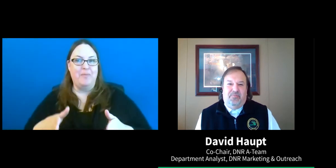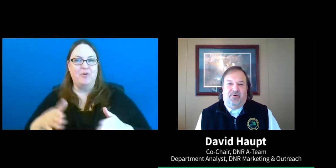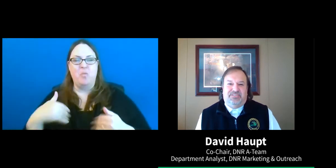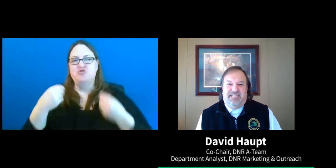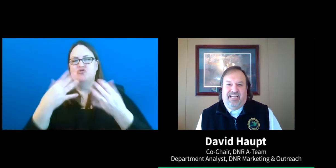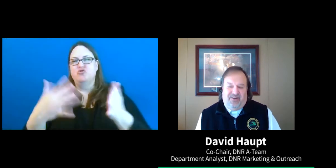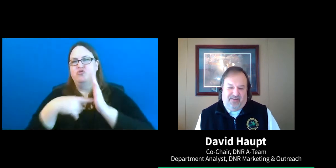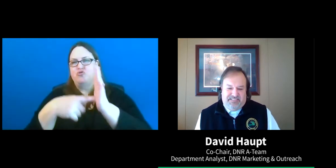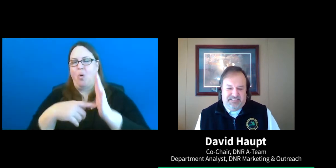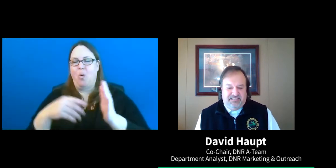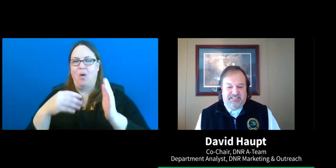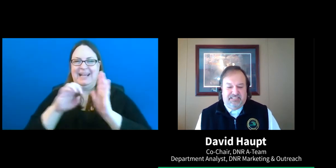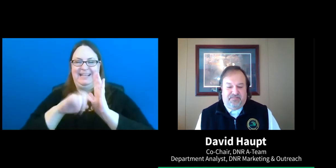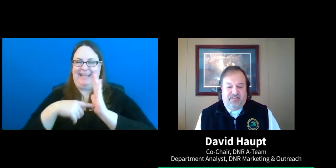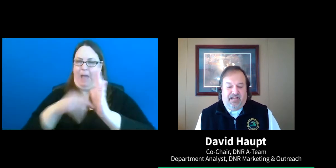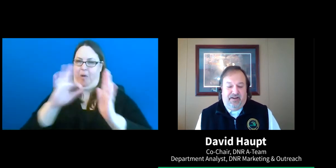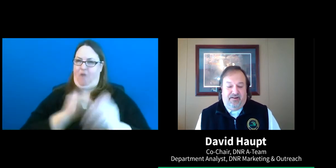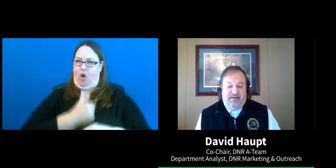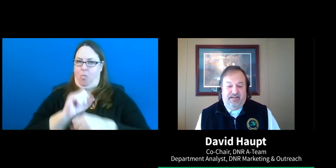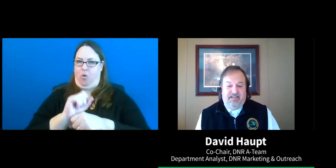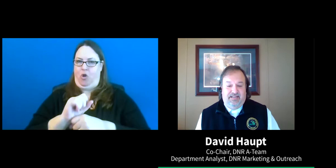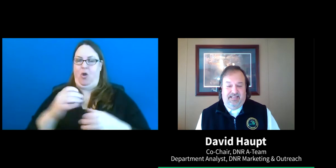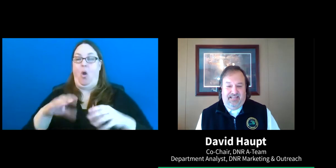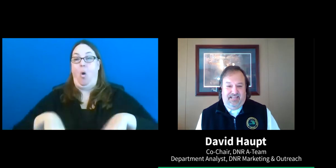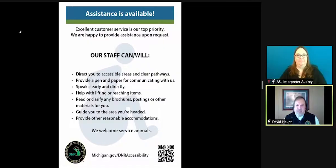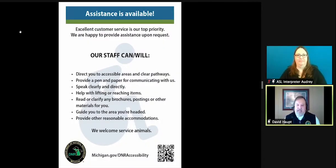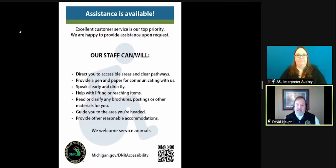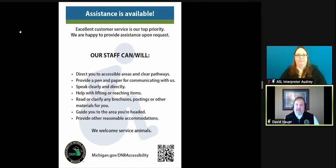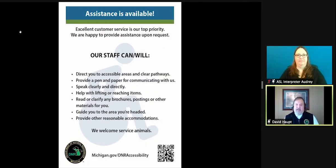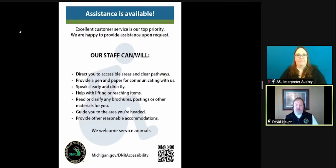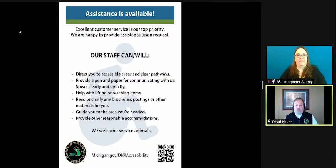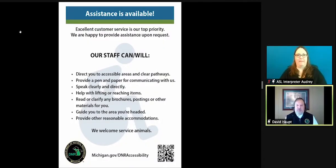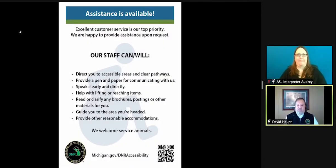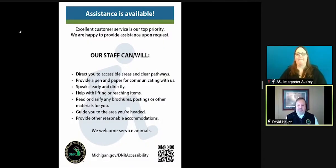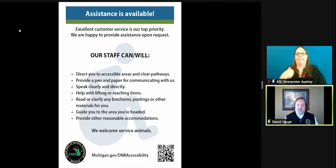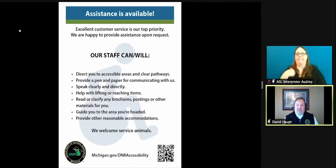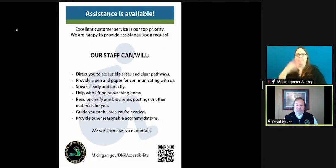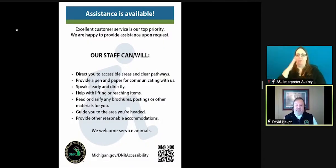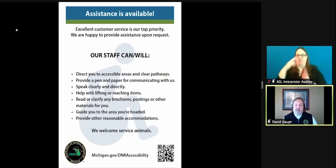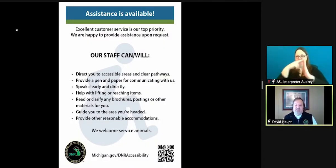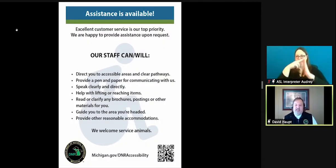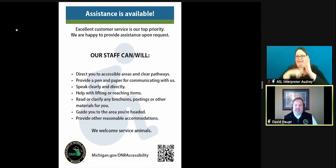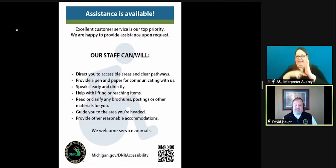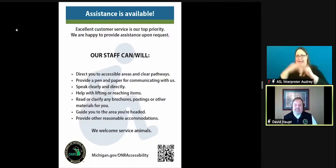Posted at our offices is this flyer, and I will read what is on the flyer.